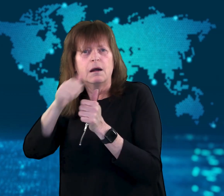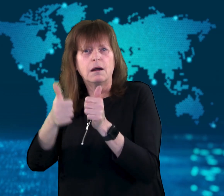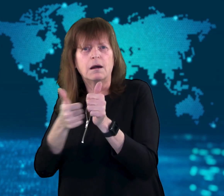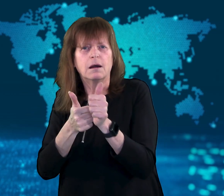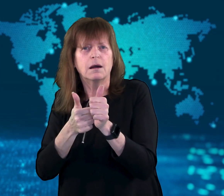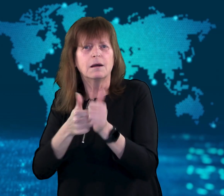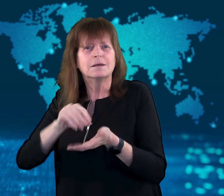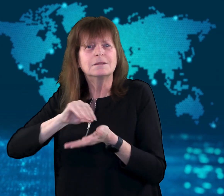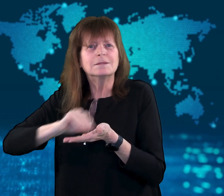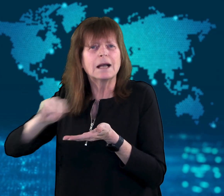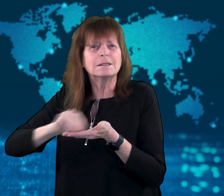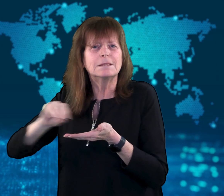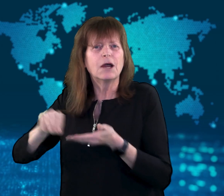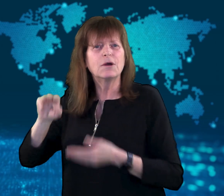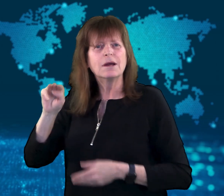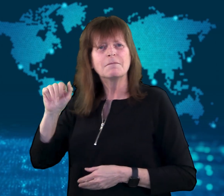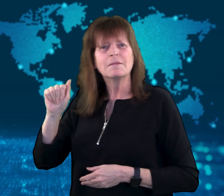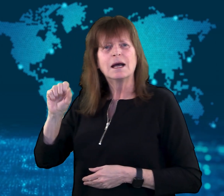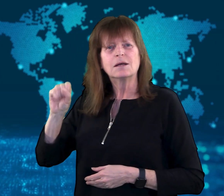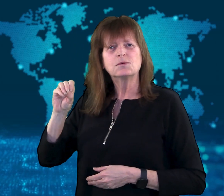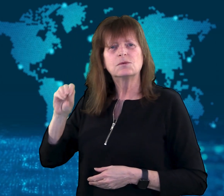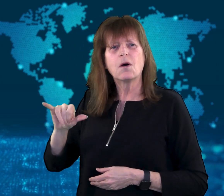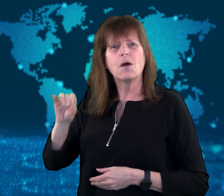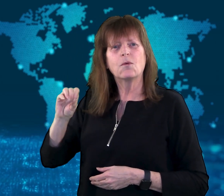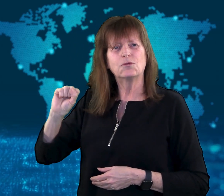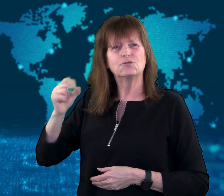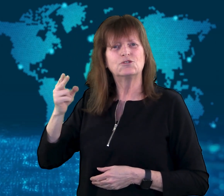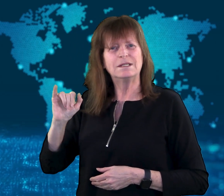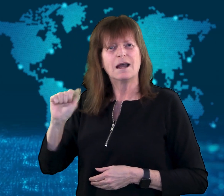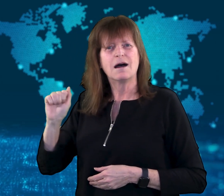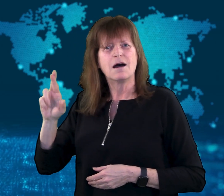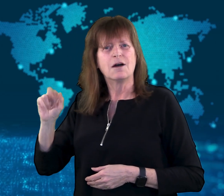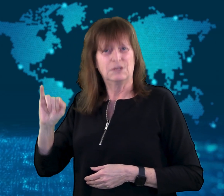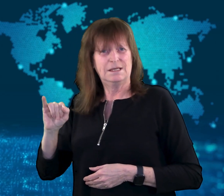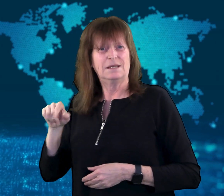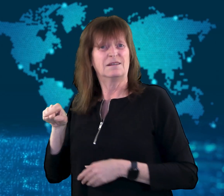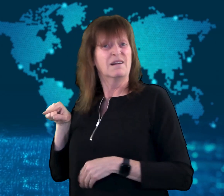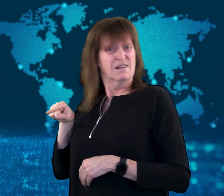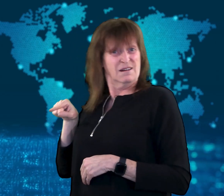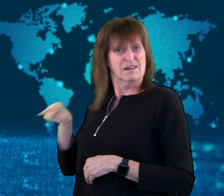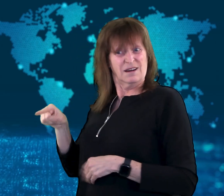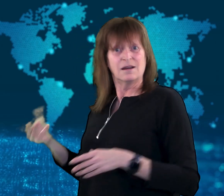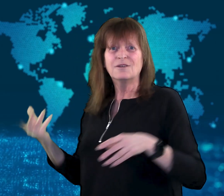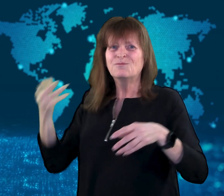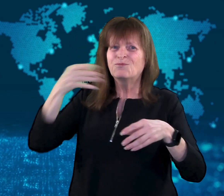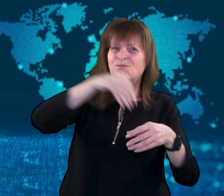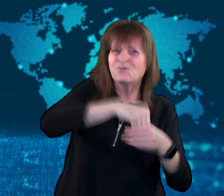Masayoshi joined Kishida's staff in October 2022 and became